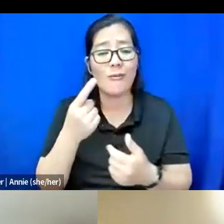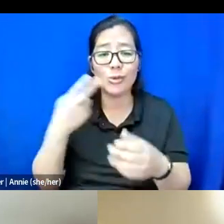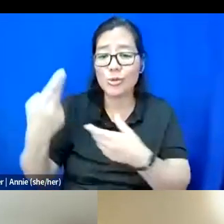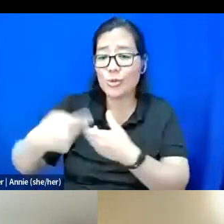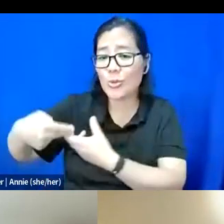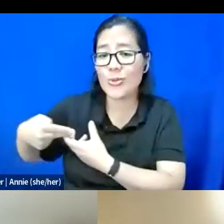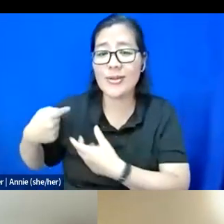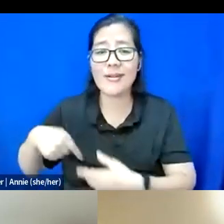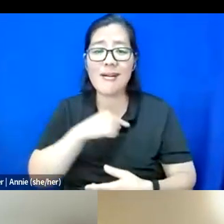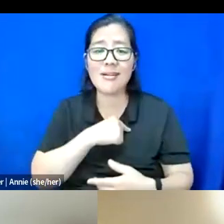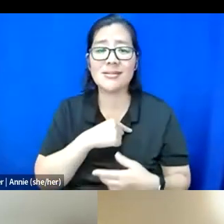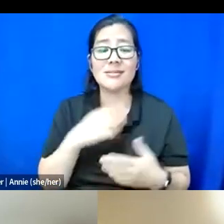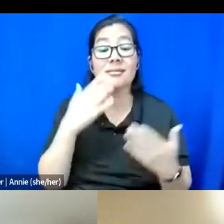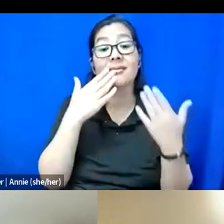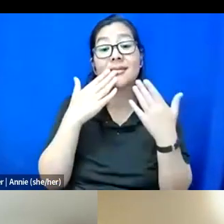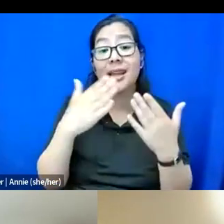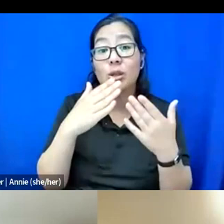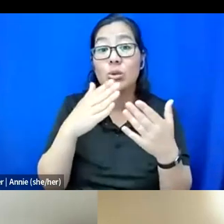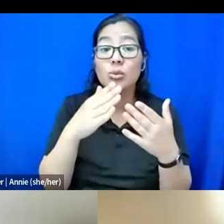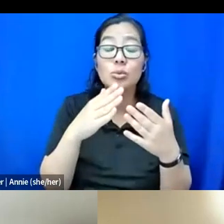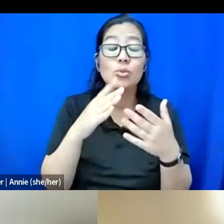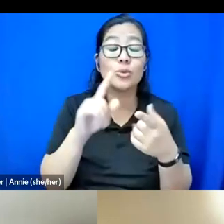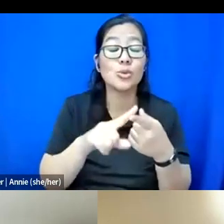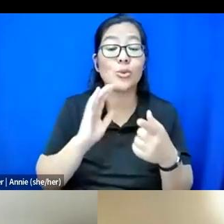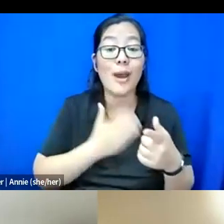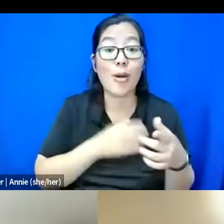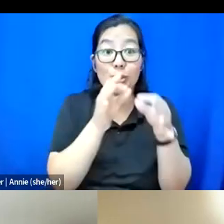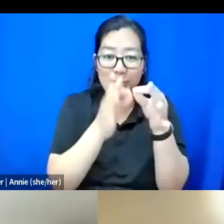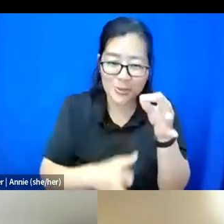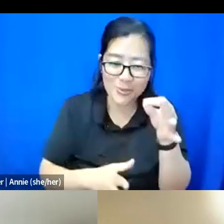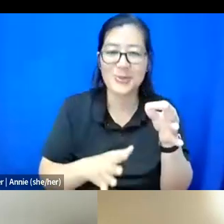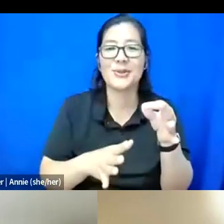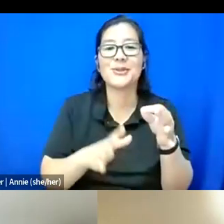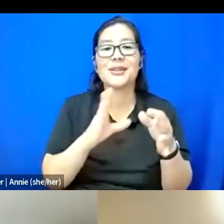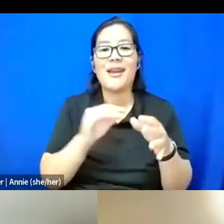Thank you to our interpreters and captioners.